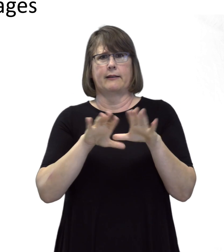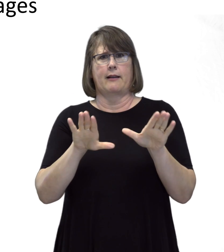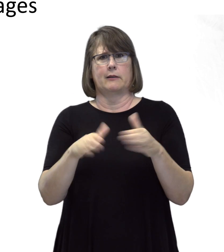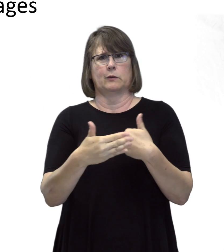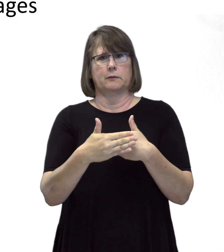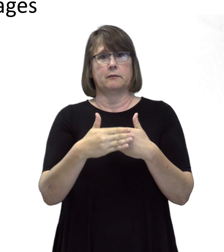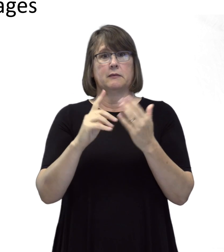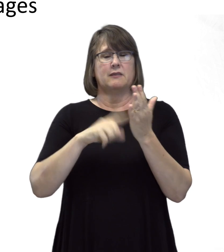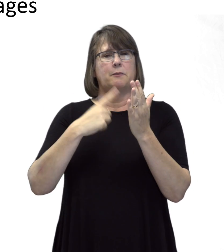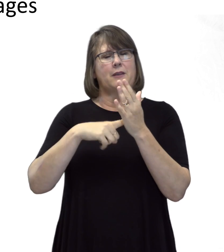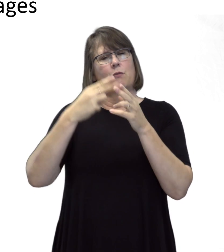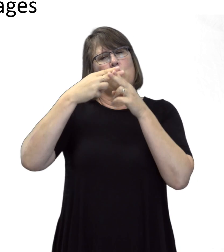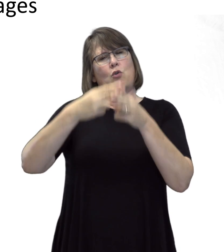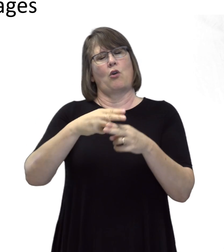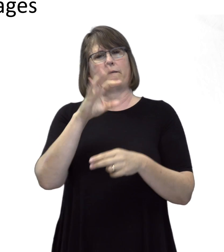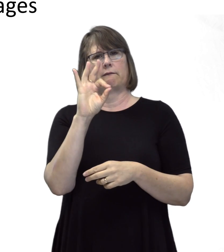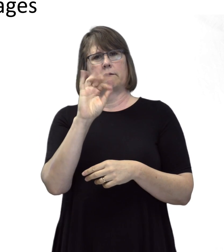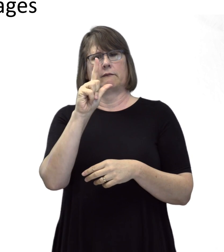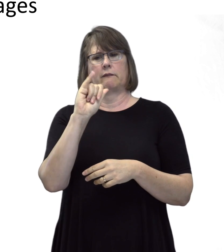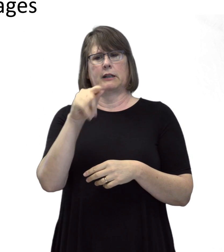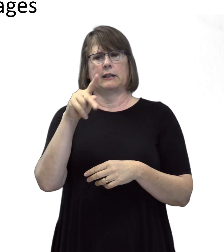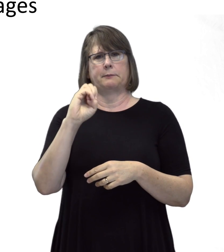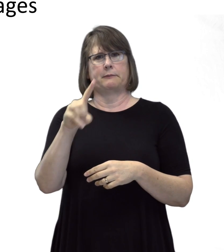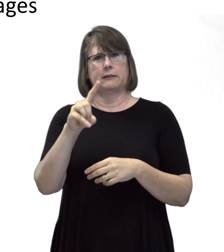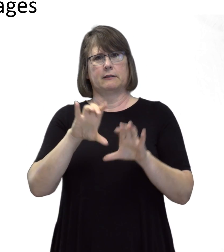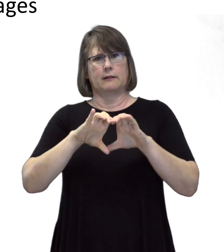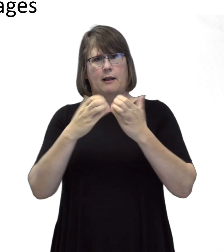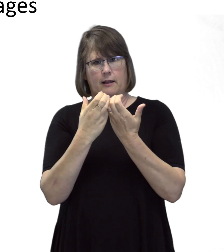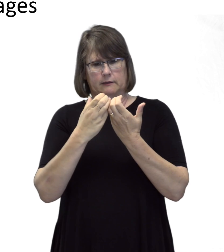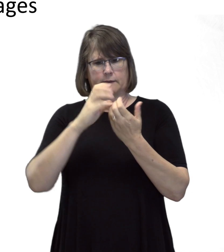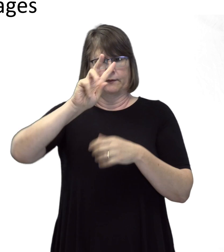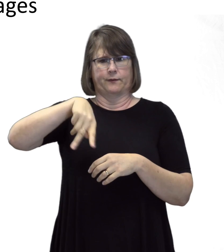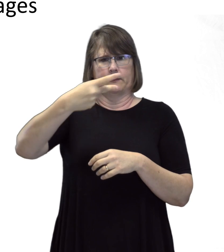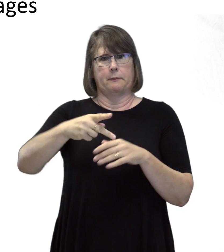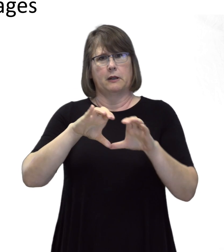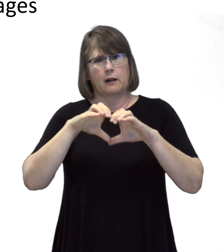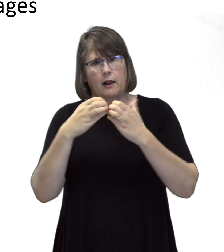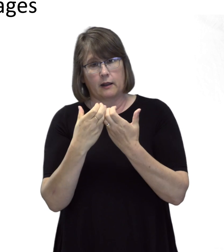Sometimes these are called flipped classrooms.